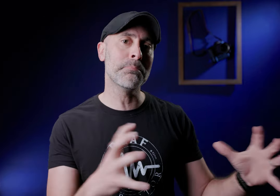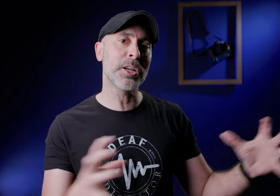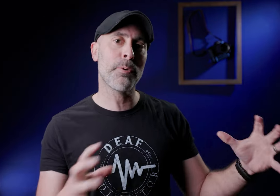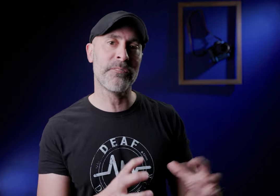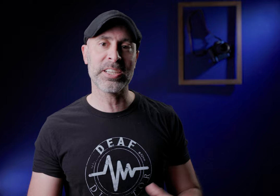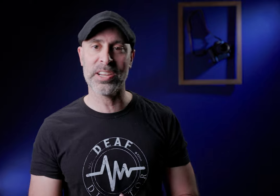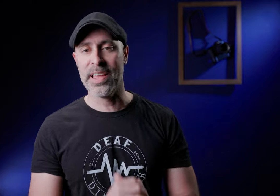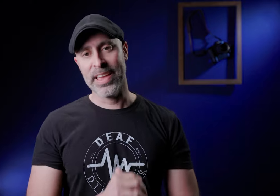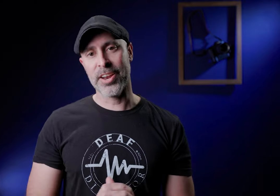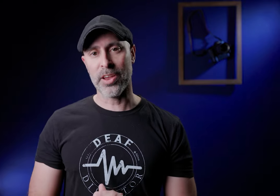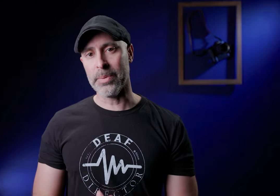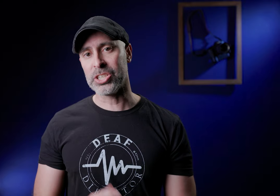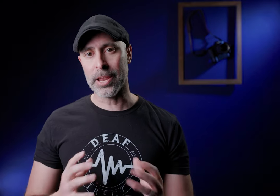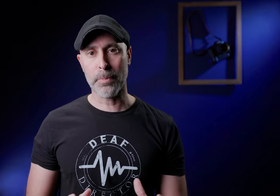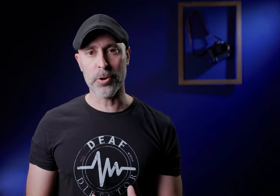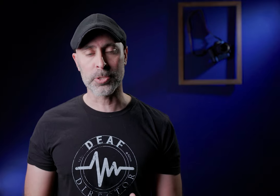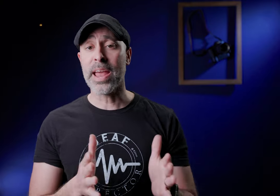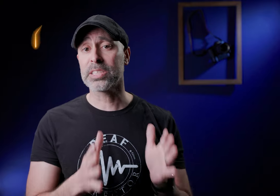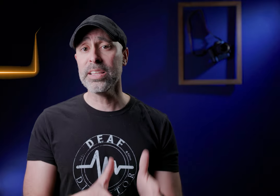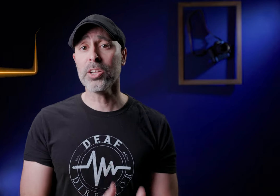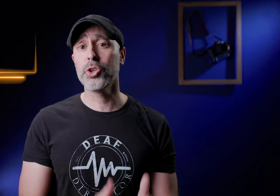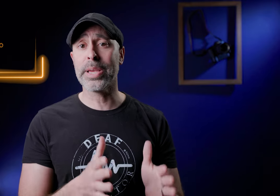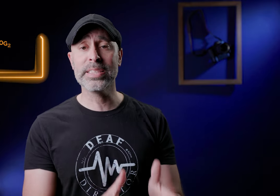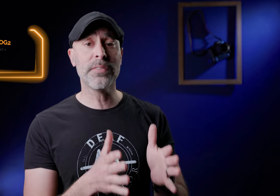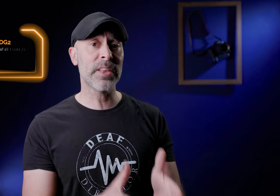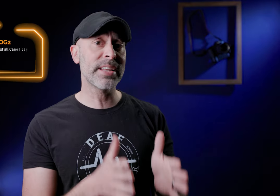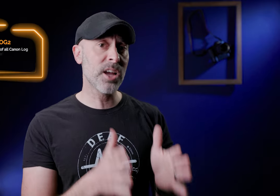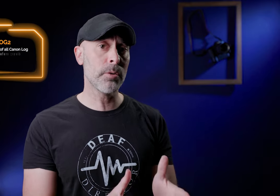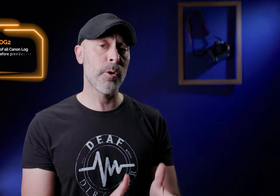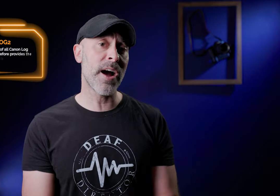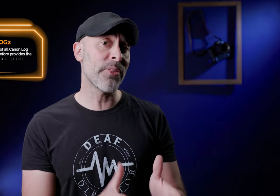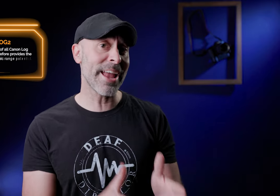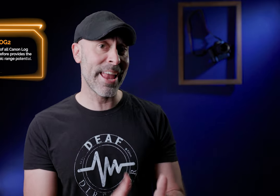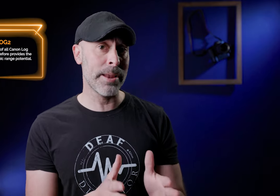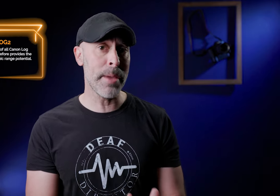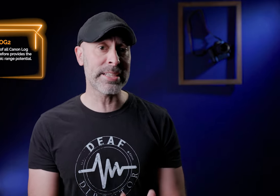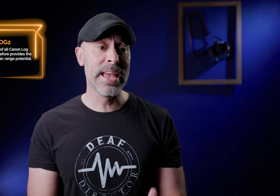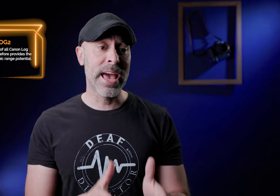much perfection in your image in post now CLog2 is the flattest color profile that Canon makes and it